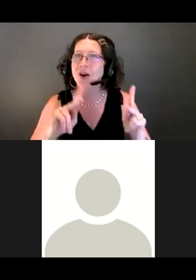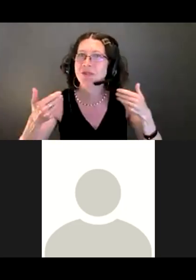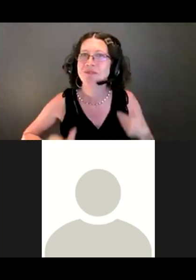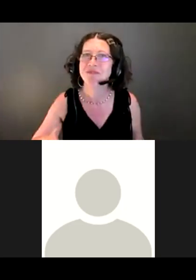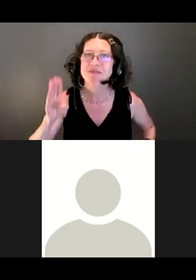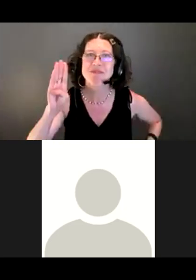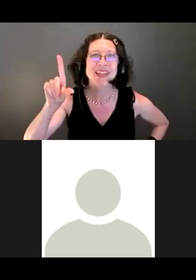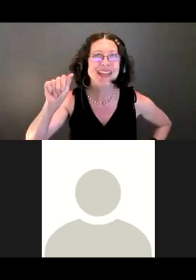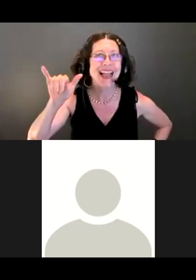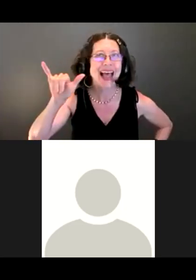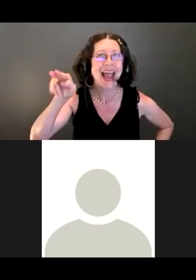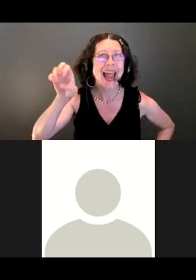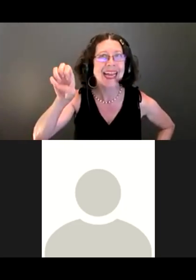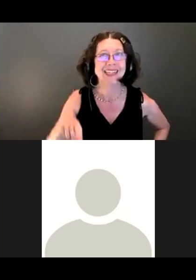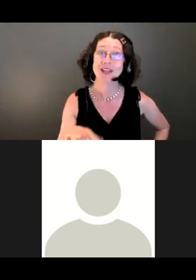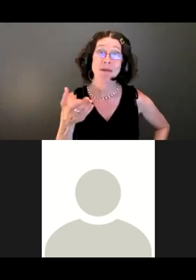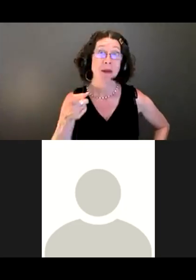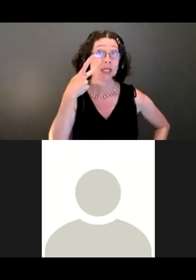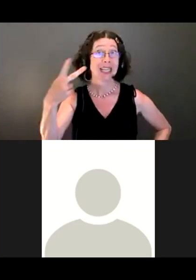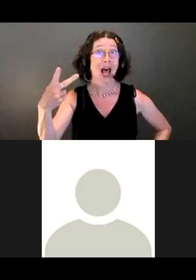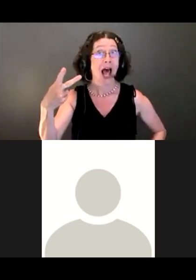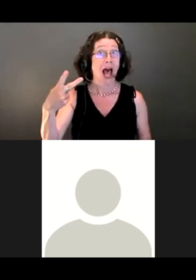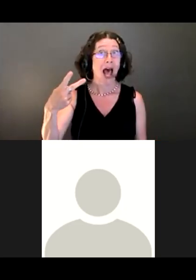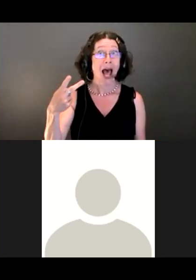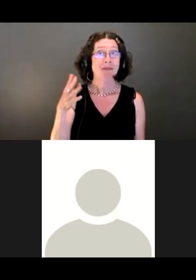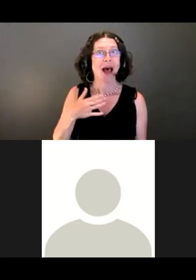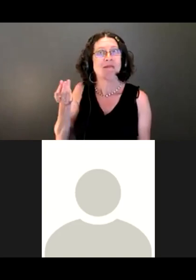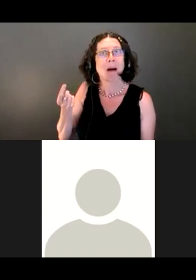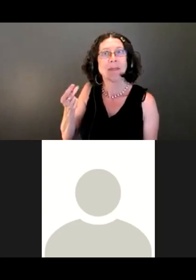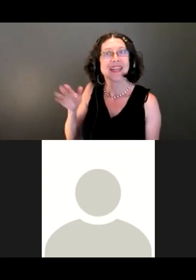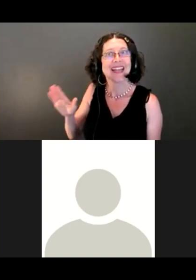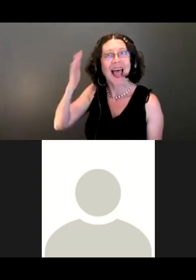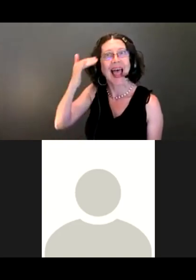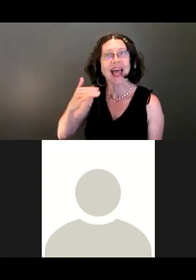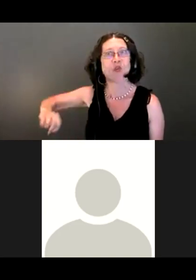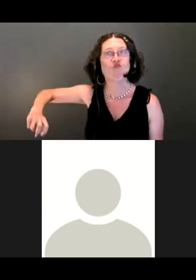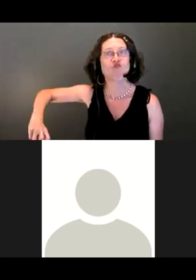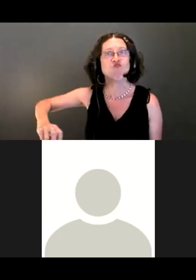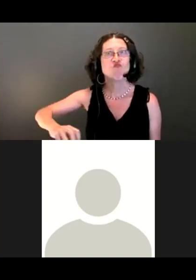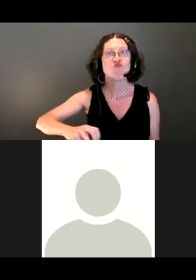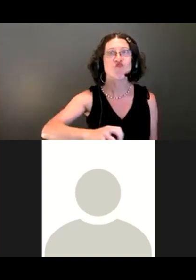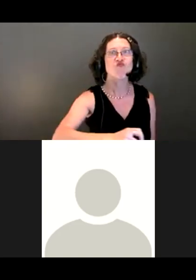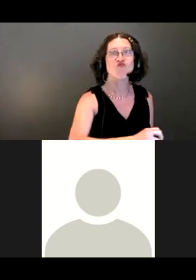You may have just seen the top of my puppy's head if you happened to be watching my camera in this moment because